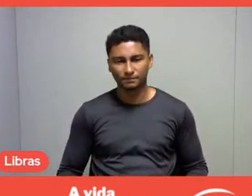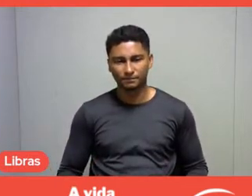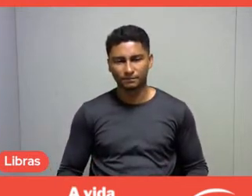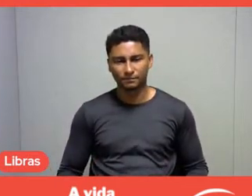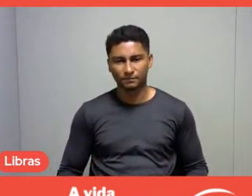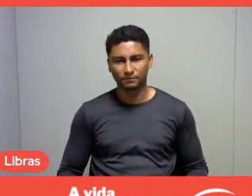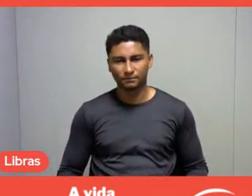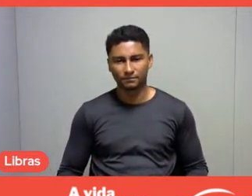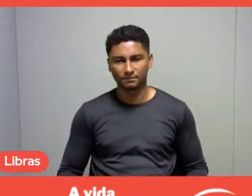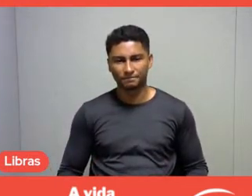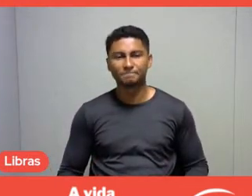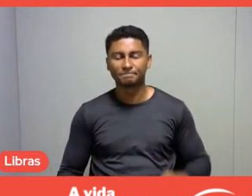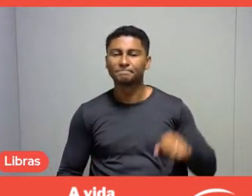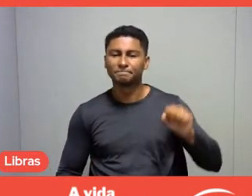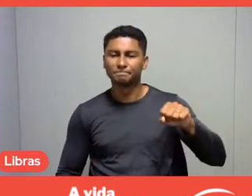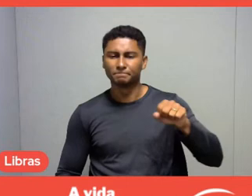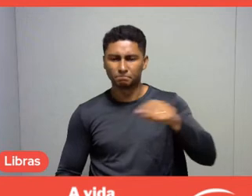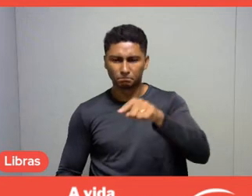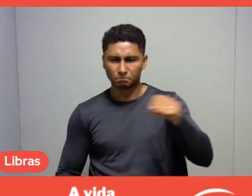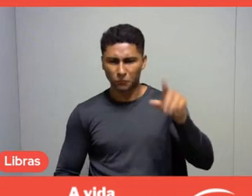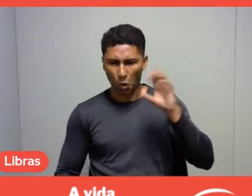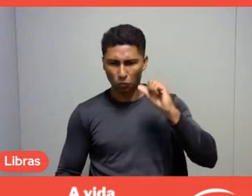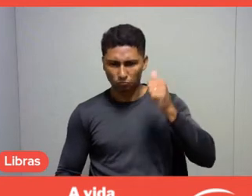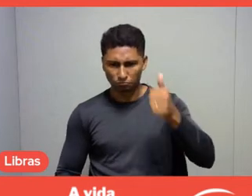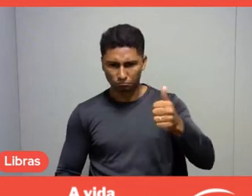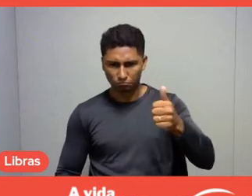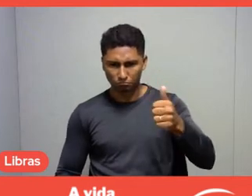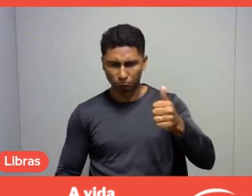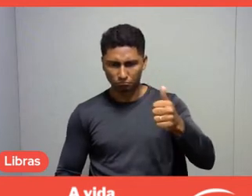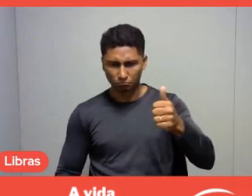Yes, Marcia. Can you hear me well? Great.